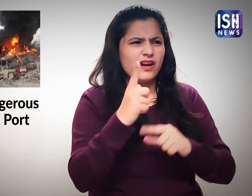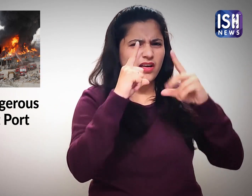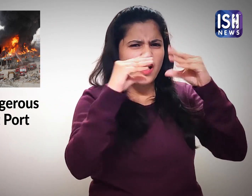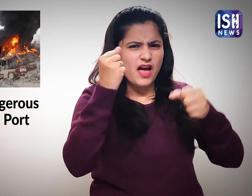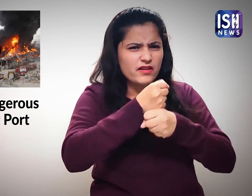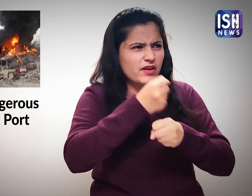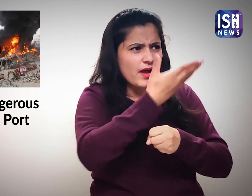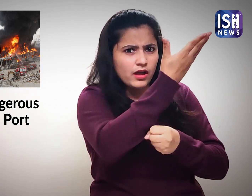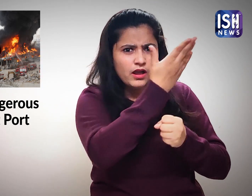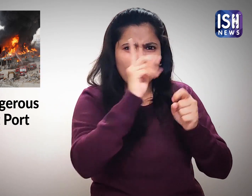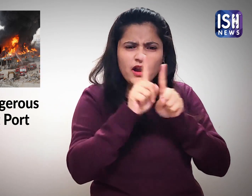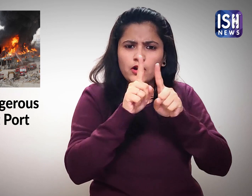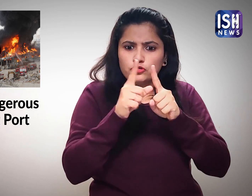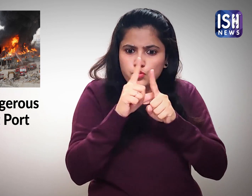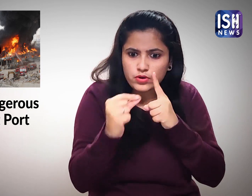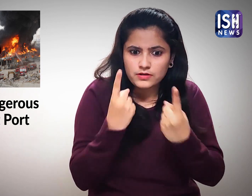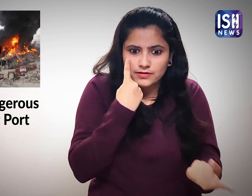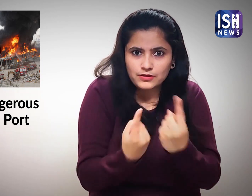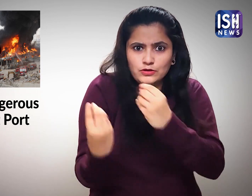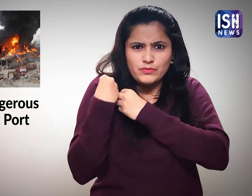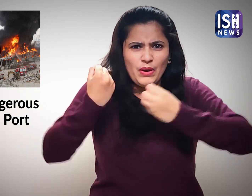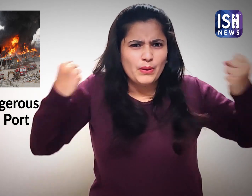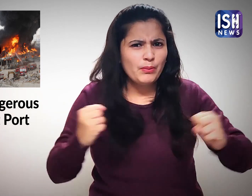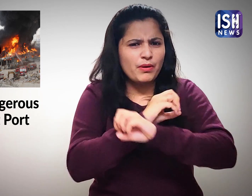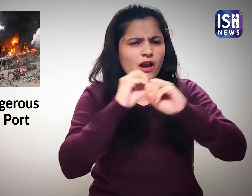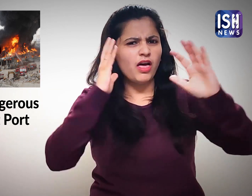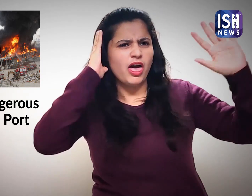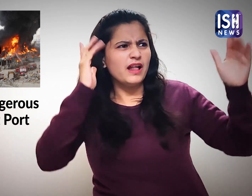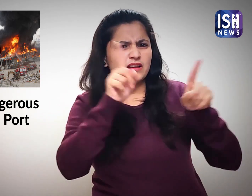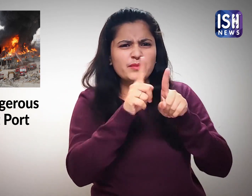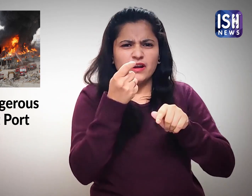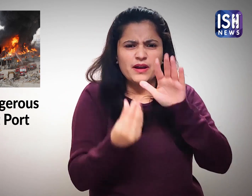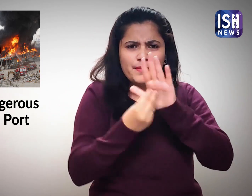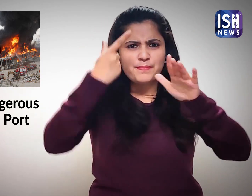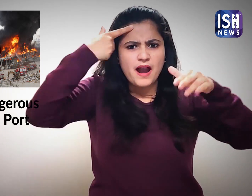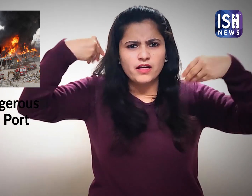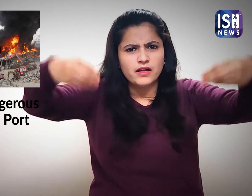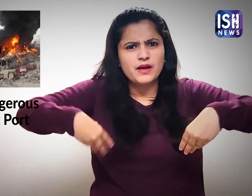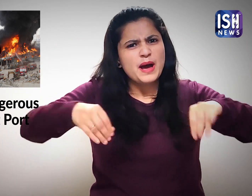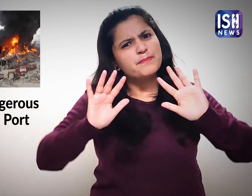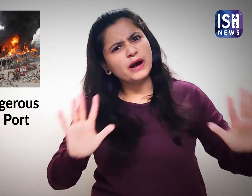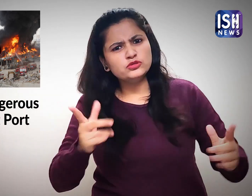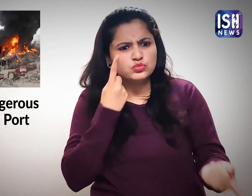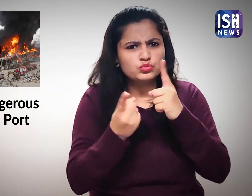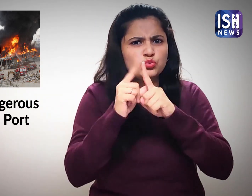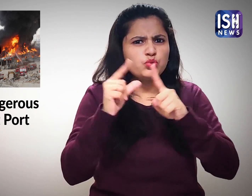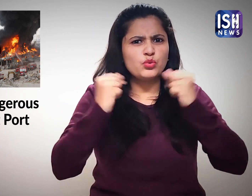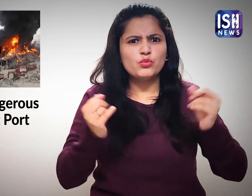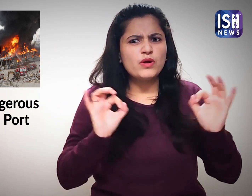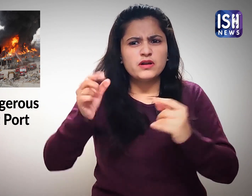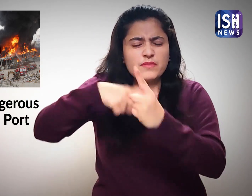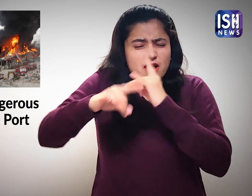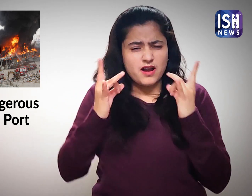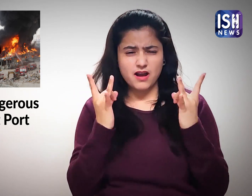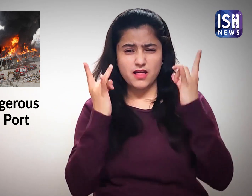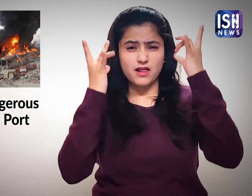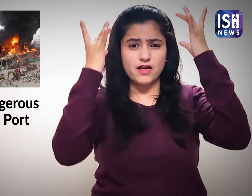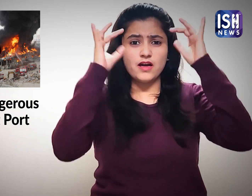The Lebanese people have accused the government of corruption and inefficiency.